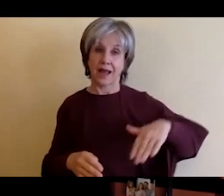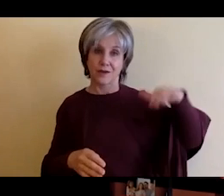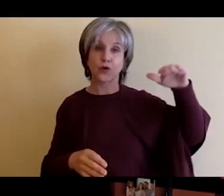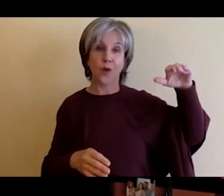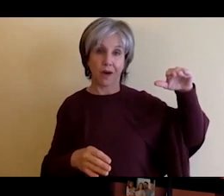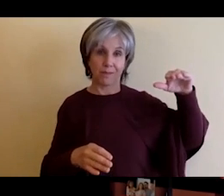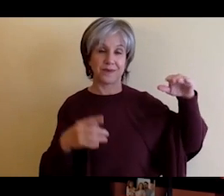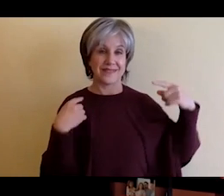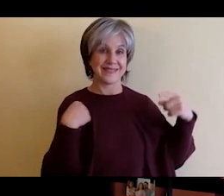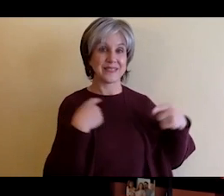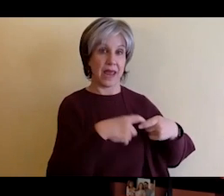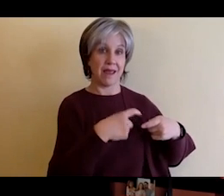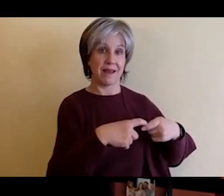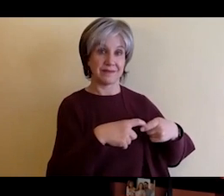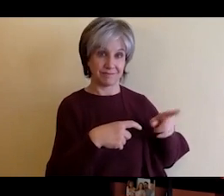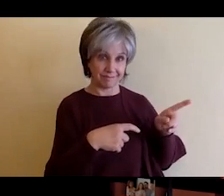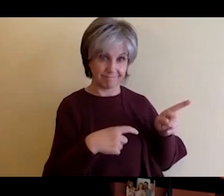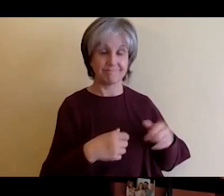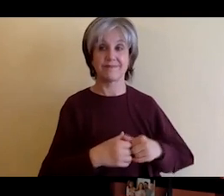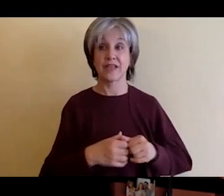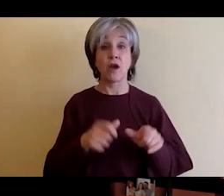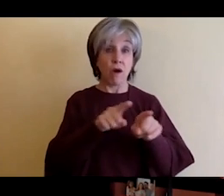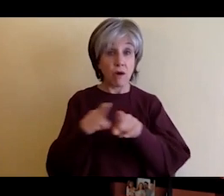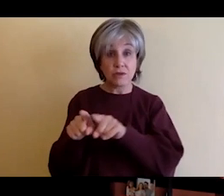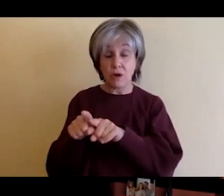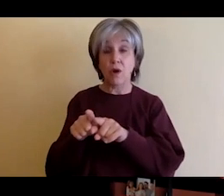I've been doing also triathlons for a long time and I think this area this